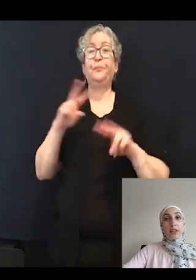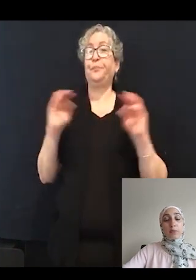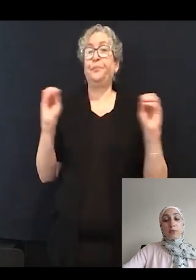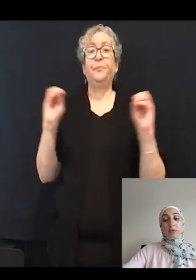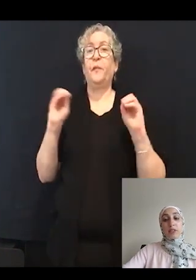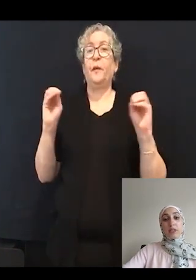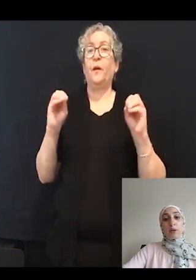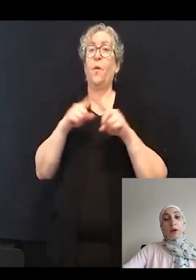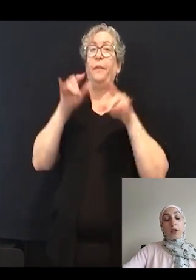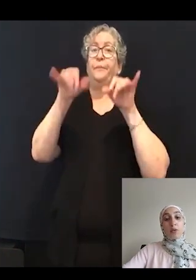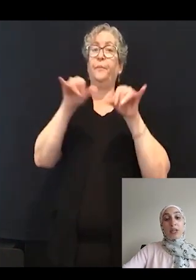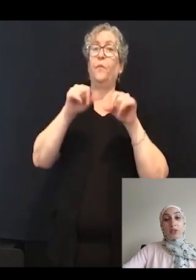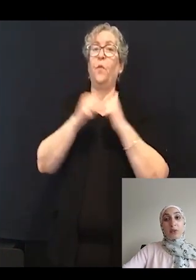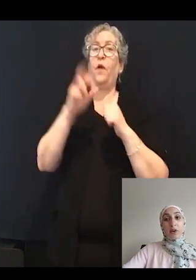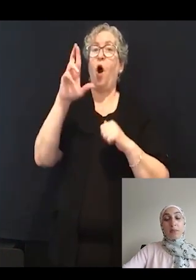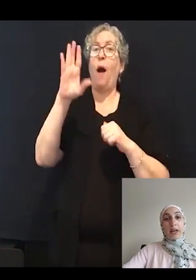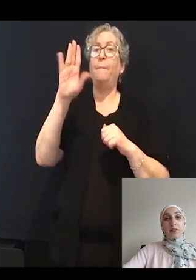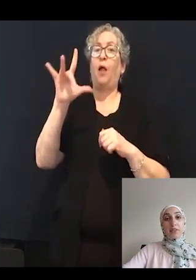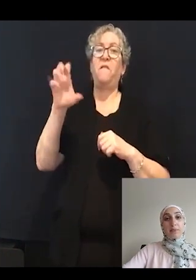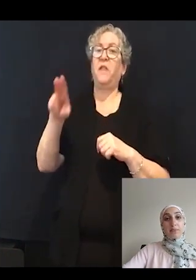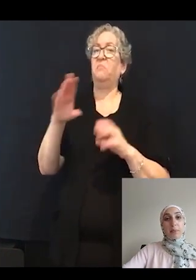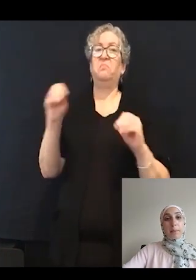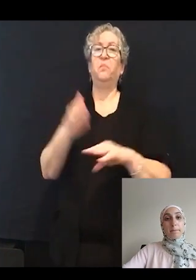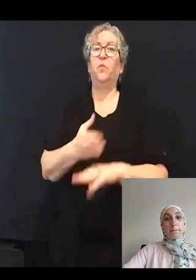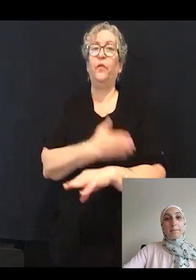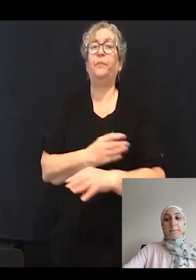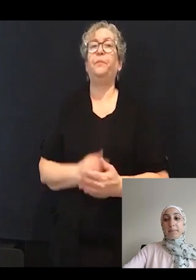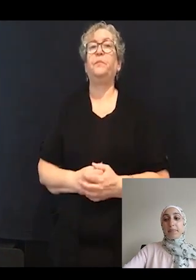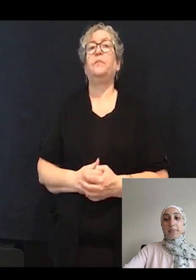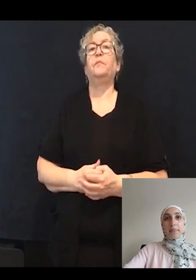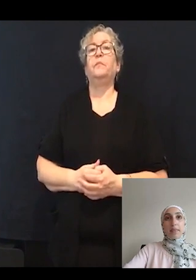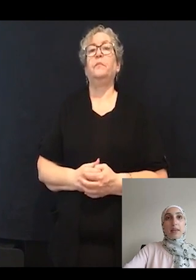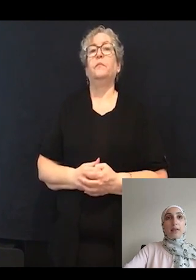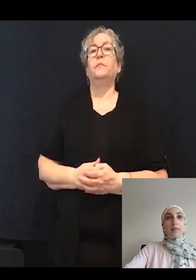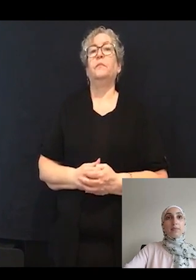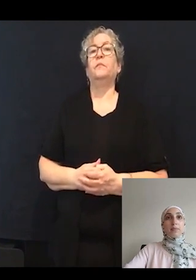upon incubation with R-baclofen.